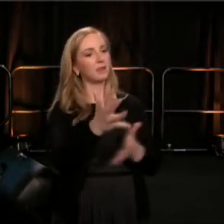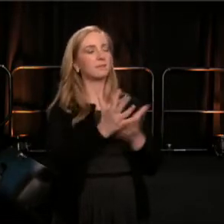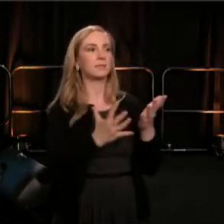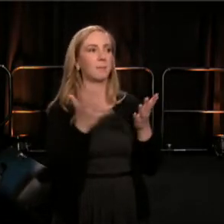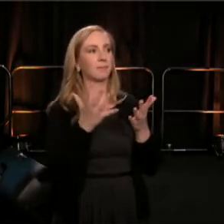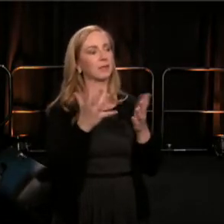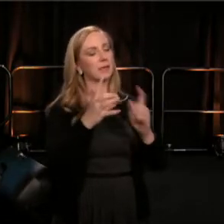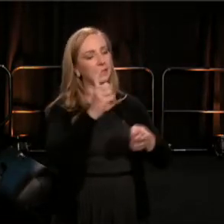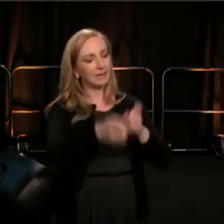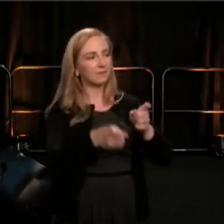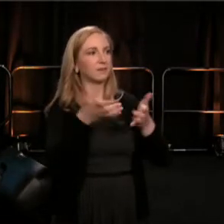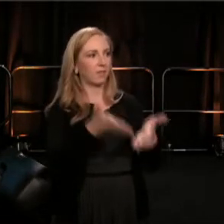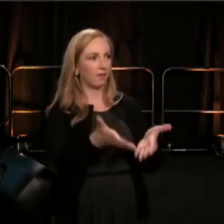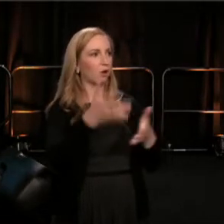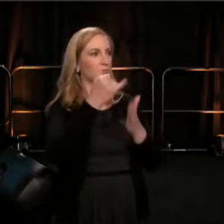Today we also brought...